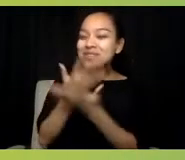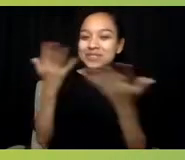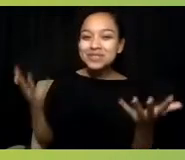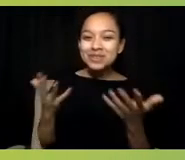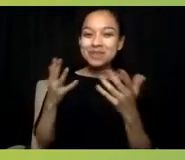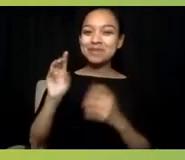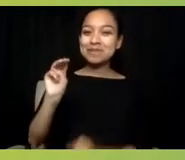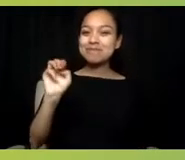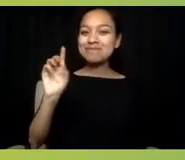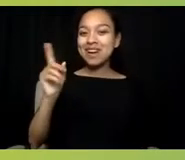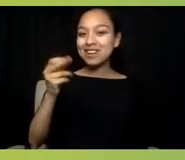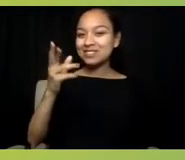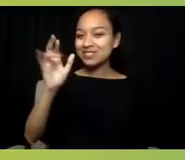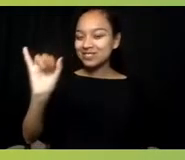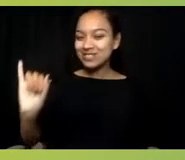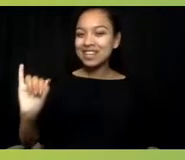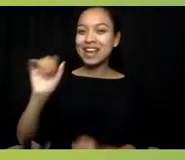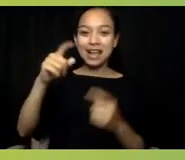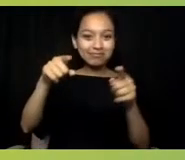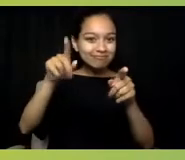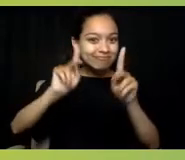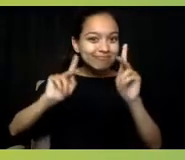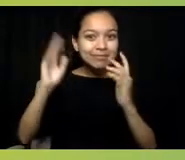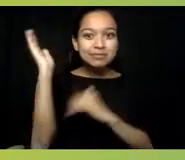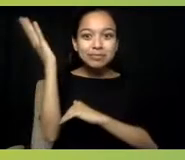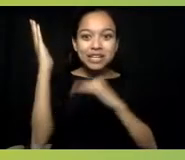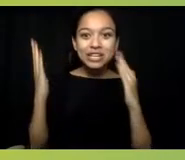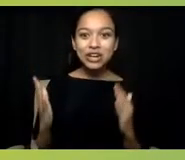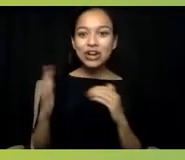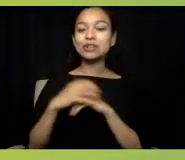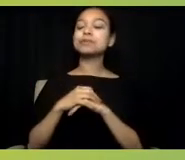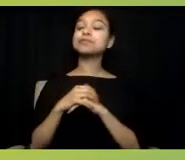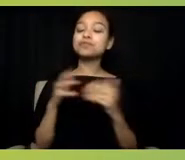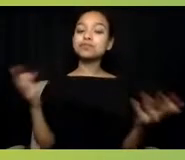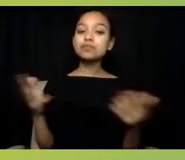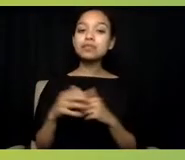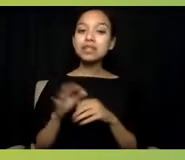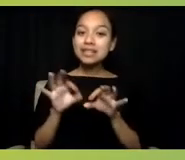and especially our friends at Beacon for sponsoring.